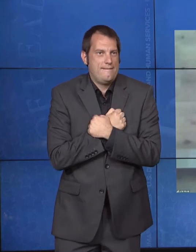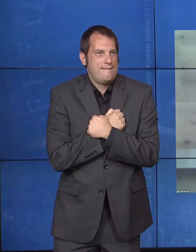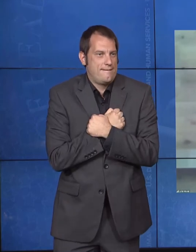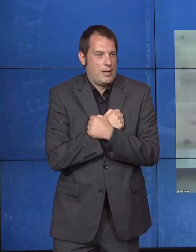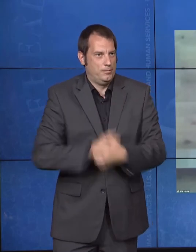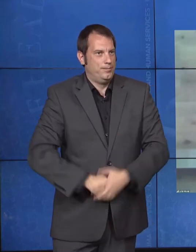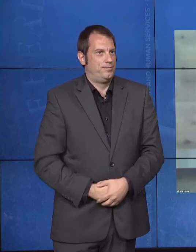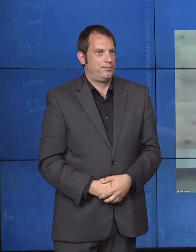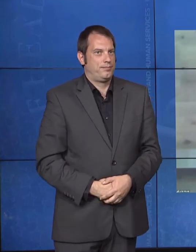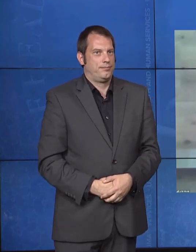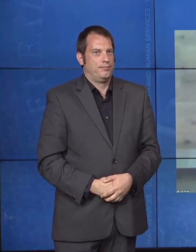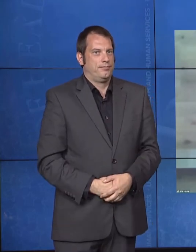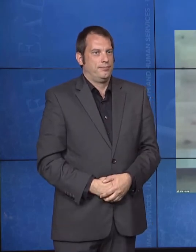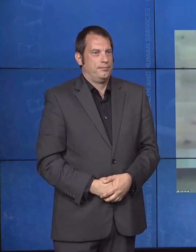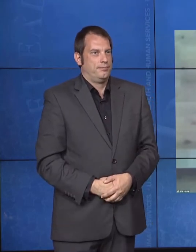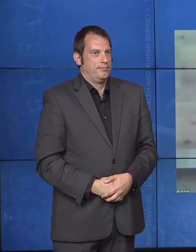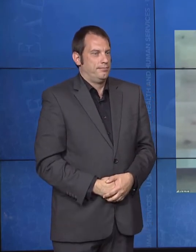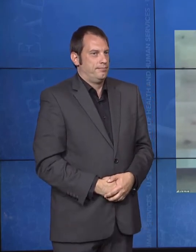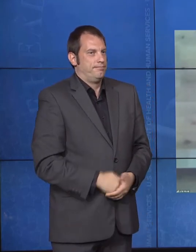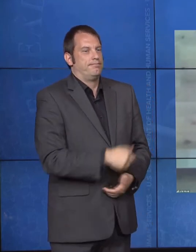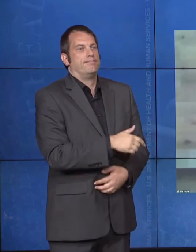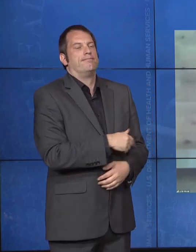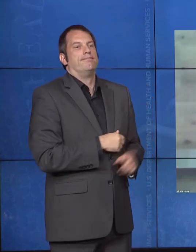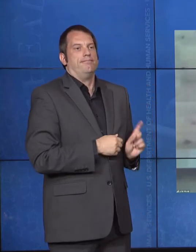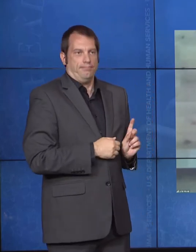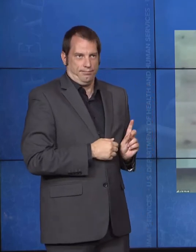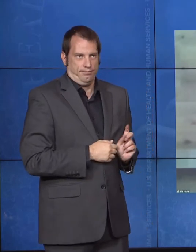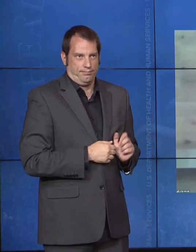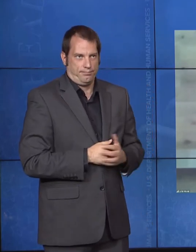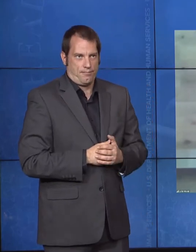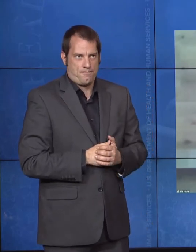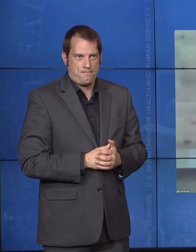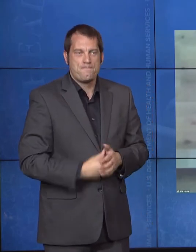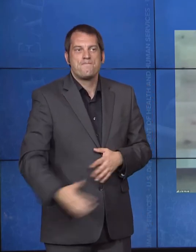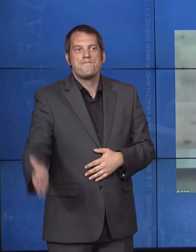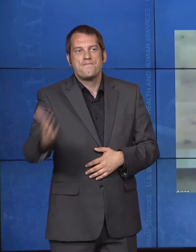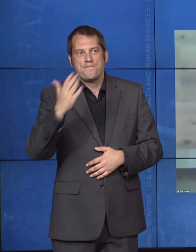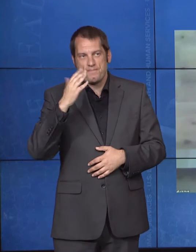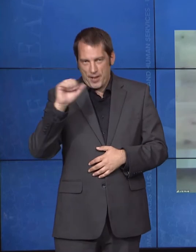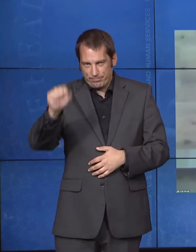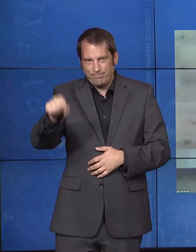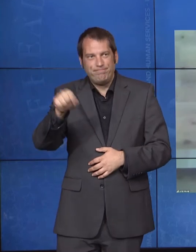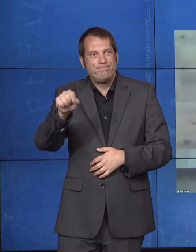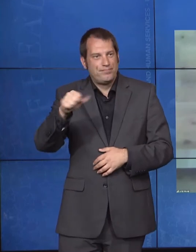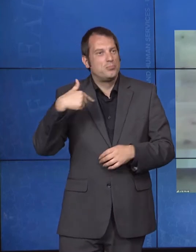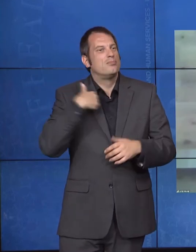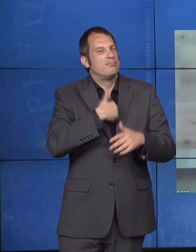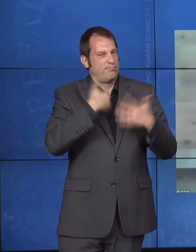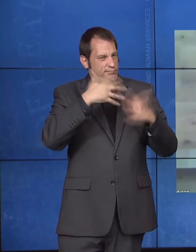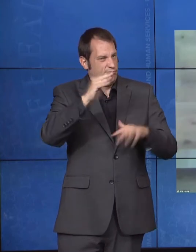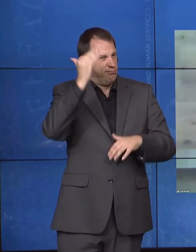important childhood is and setting all of us up for healthy and productive adulthoods.